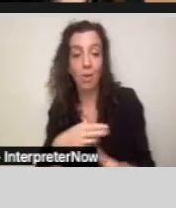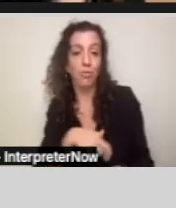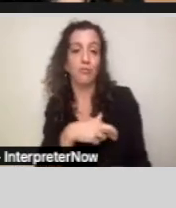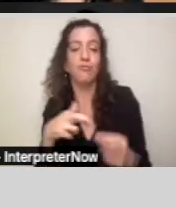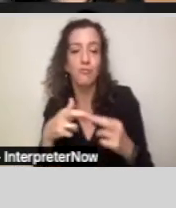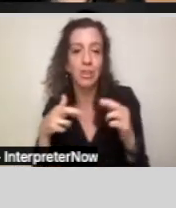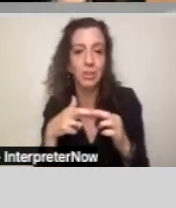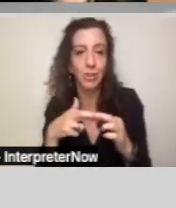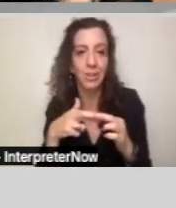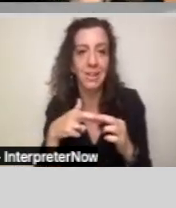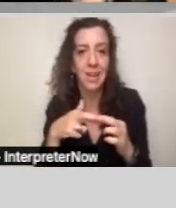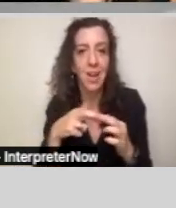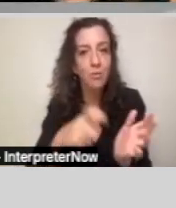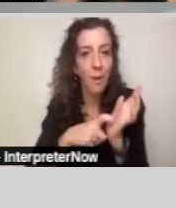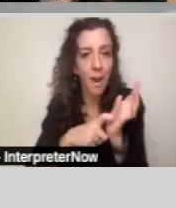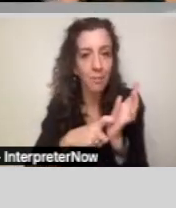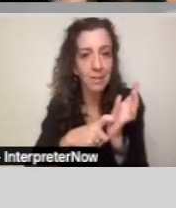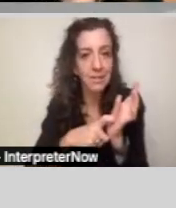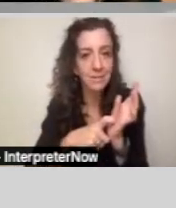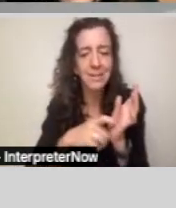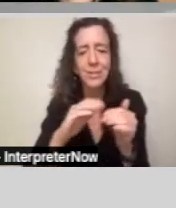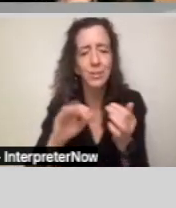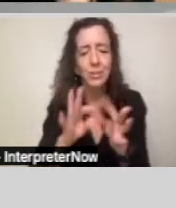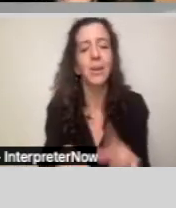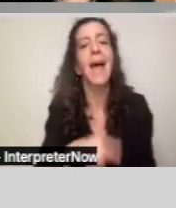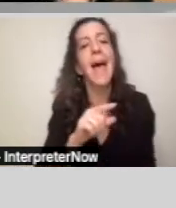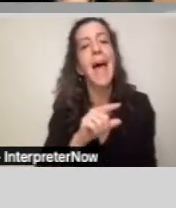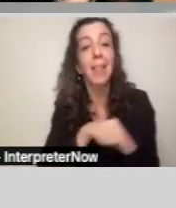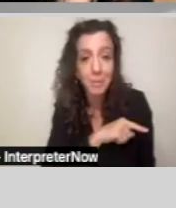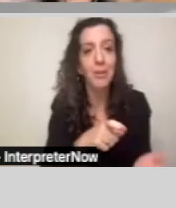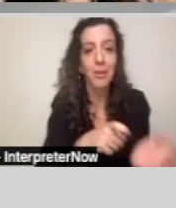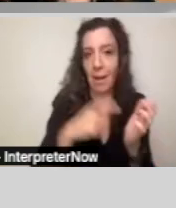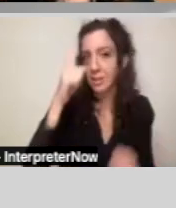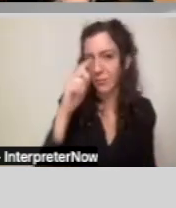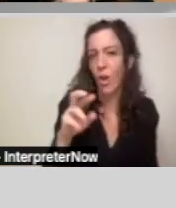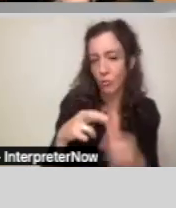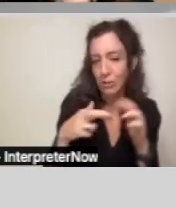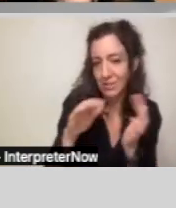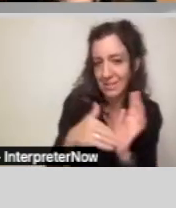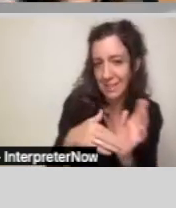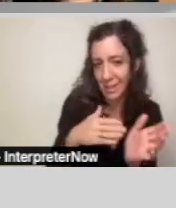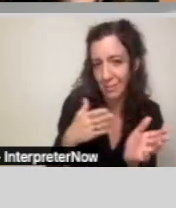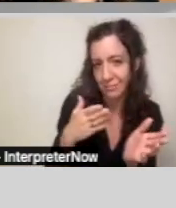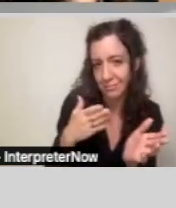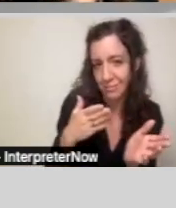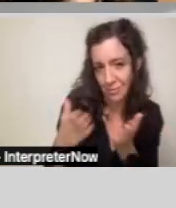So what do you have to be eligible for in order to become a, what we call a consumer